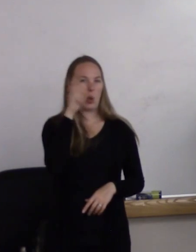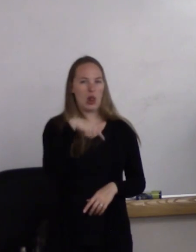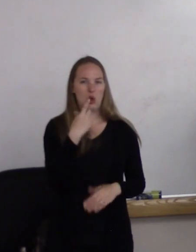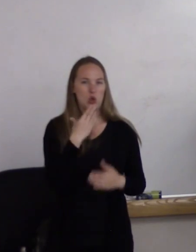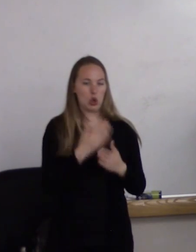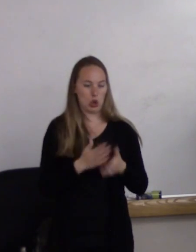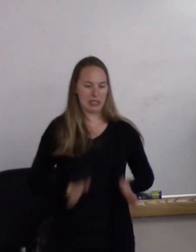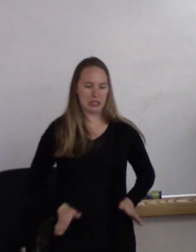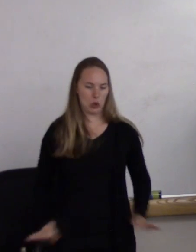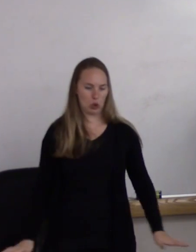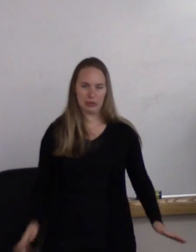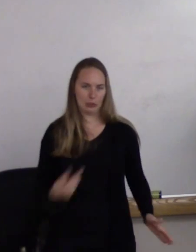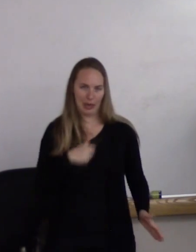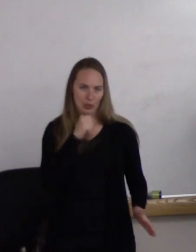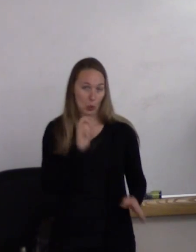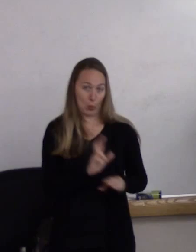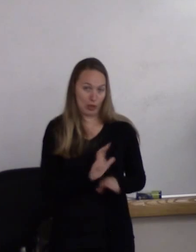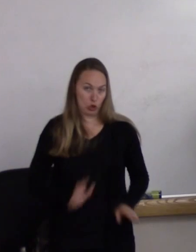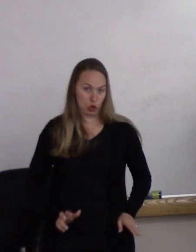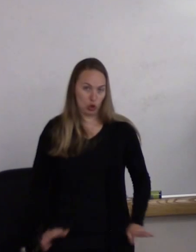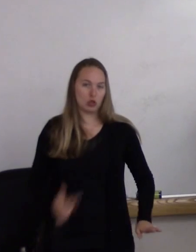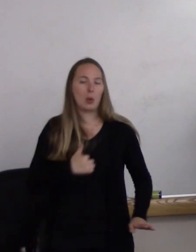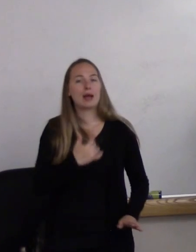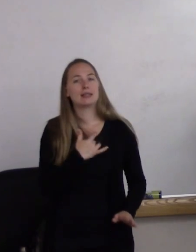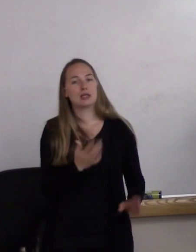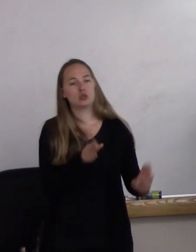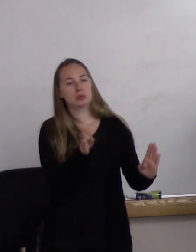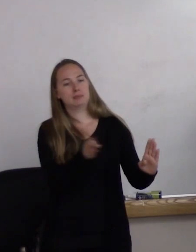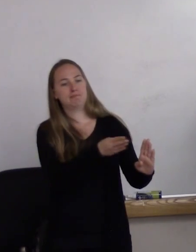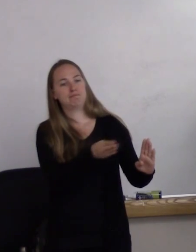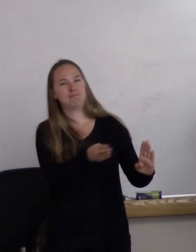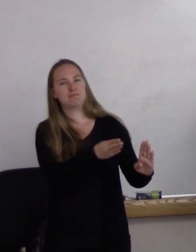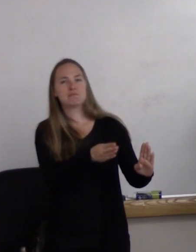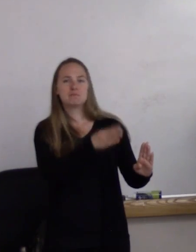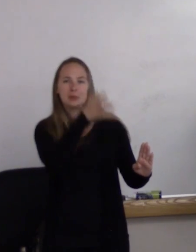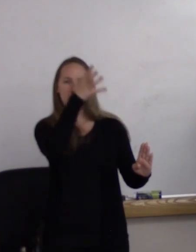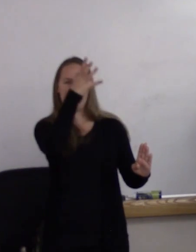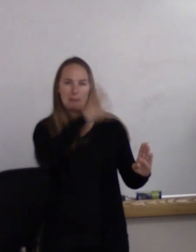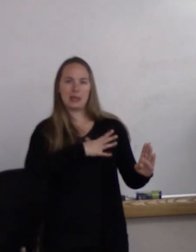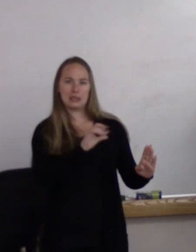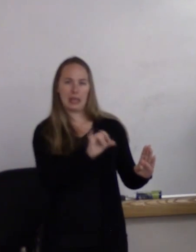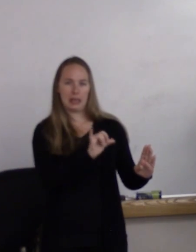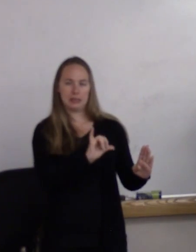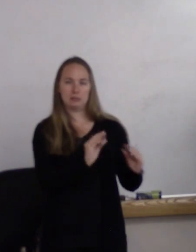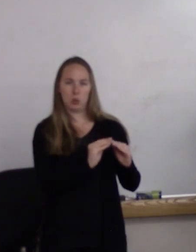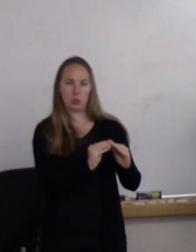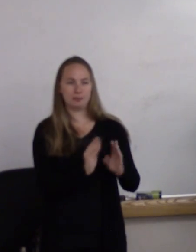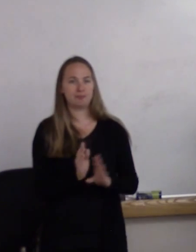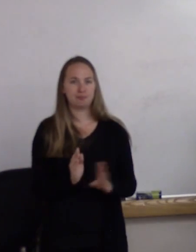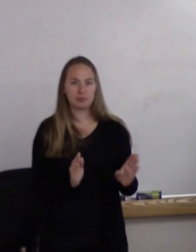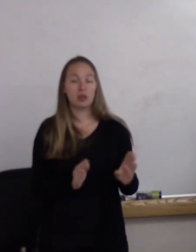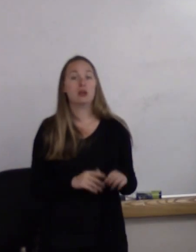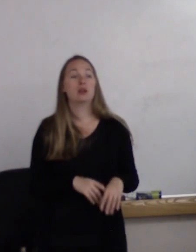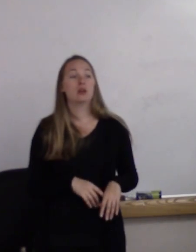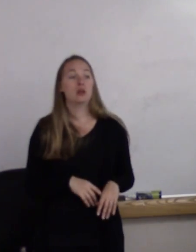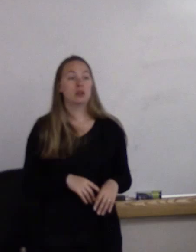so I don't wear skirts. So I tend to be down on that masculine end. So these are the four domains.